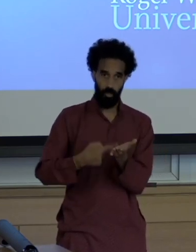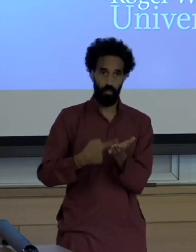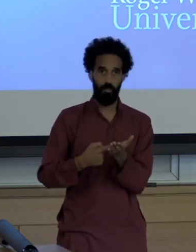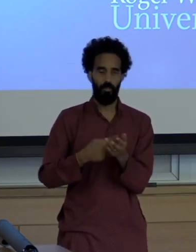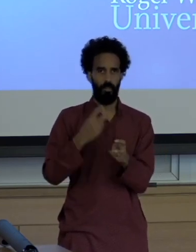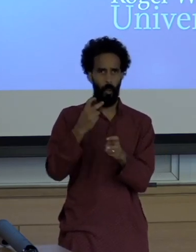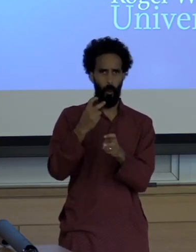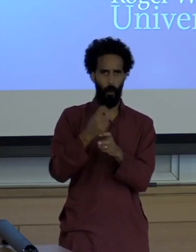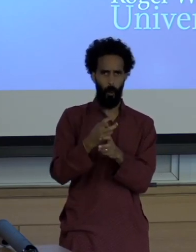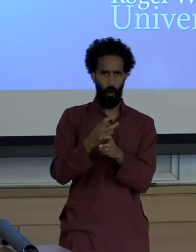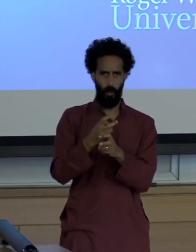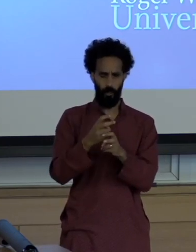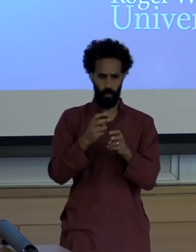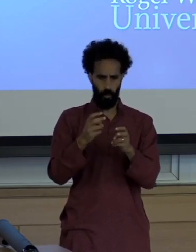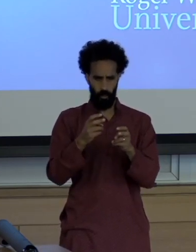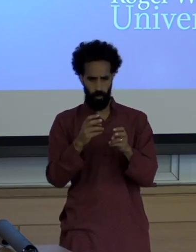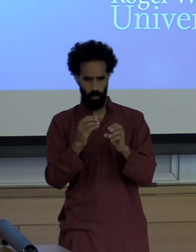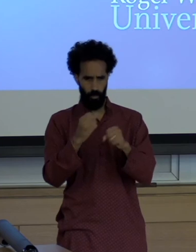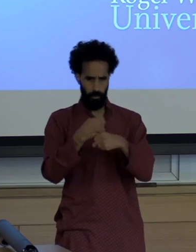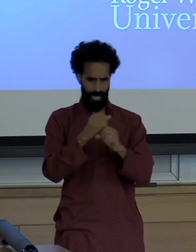Right Who am I to say that?